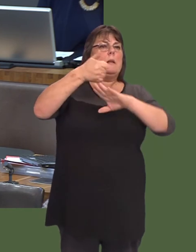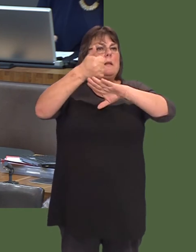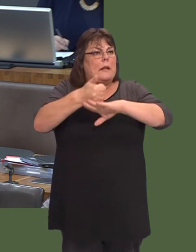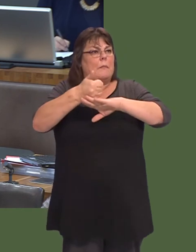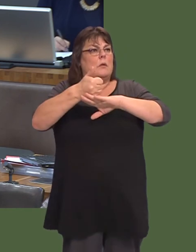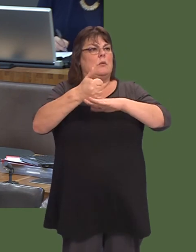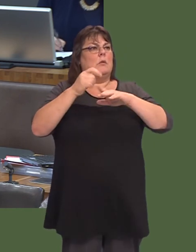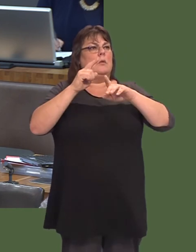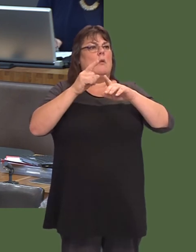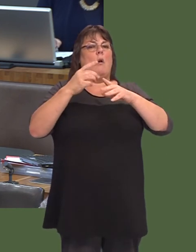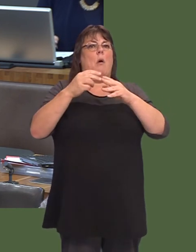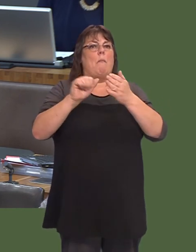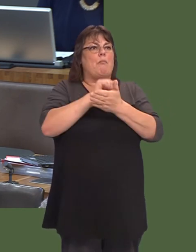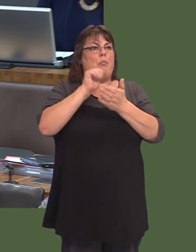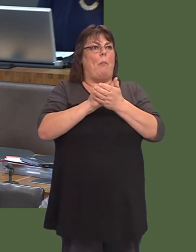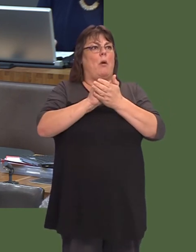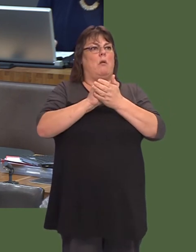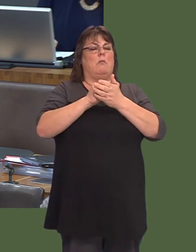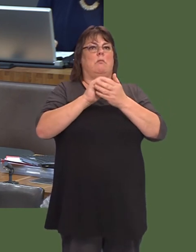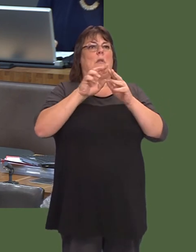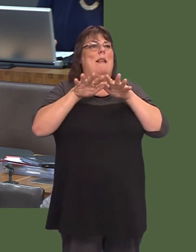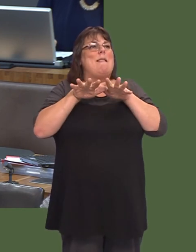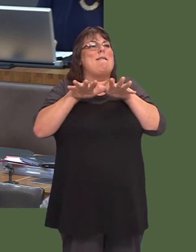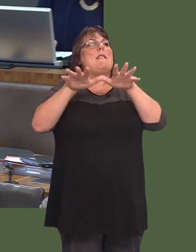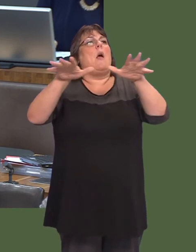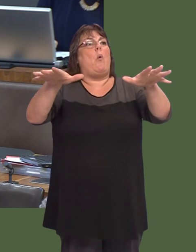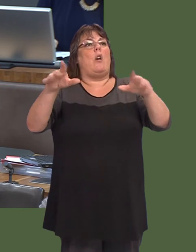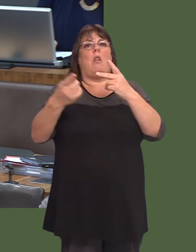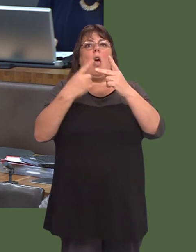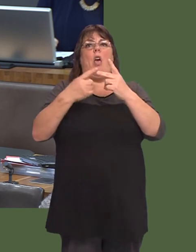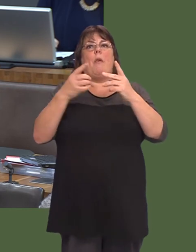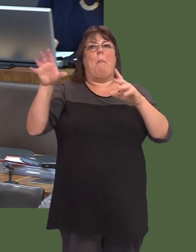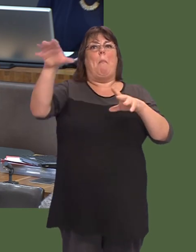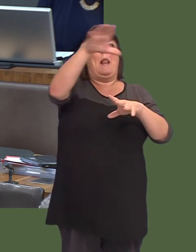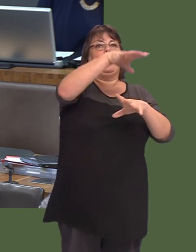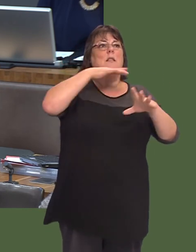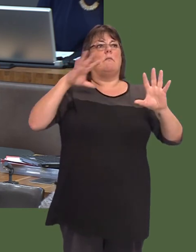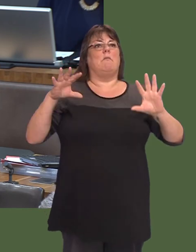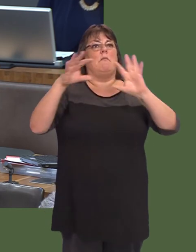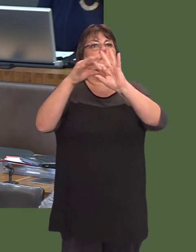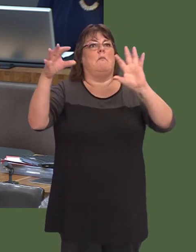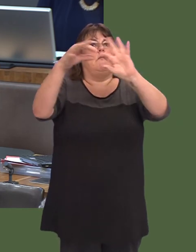has to be about establishing a proper, responsive network to trauma that can feed into that trauma centre in the most appropriate time.